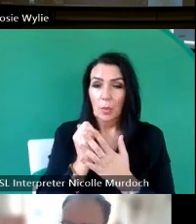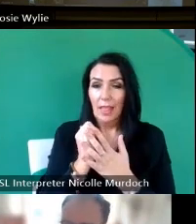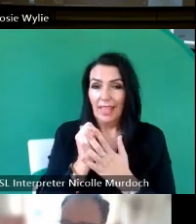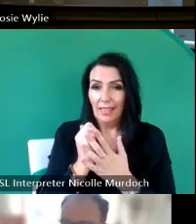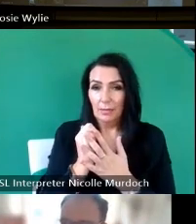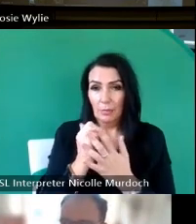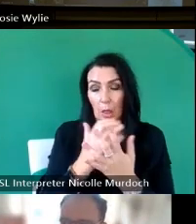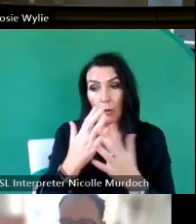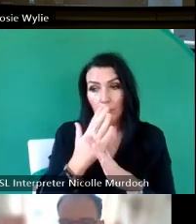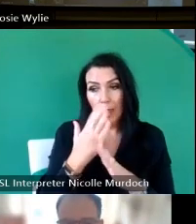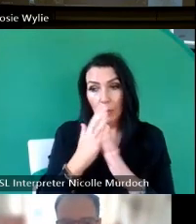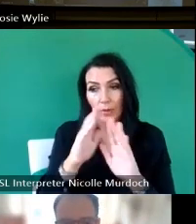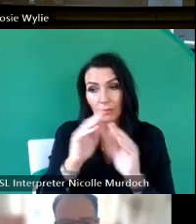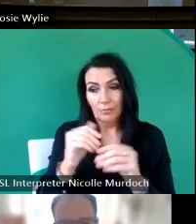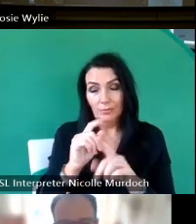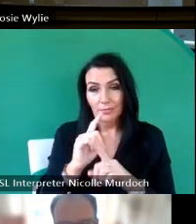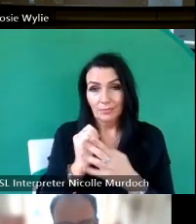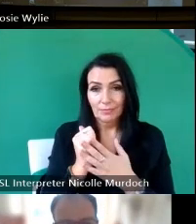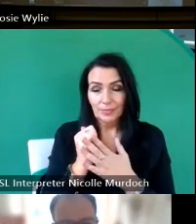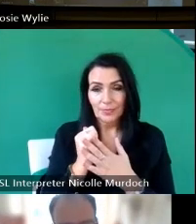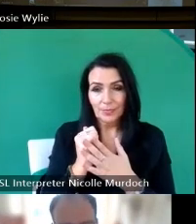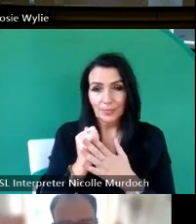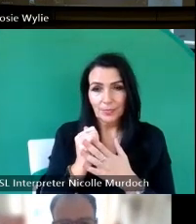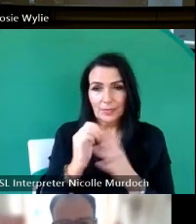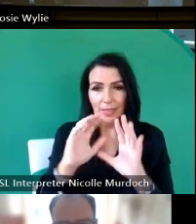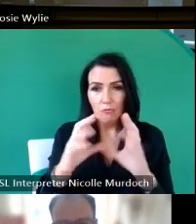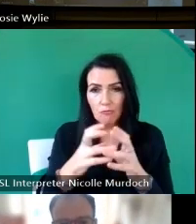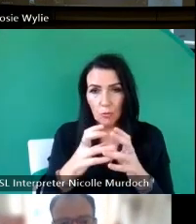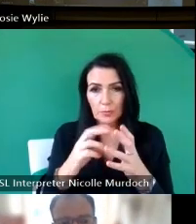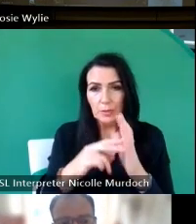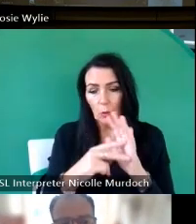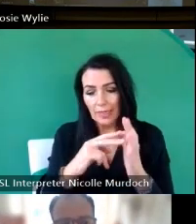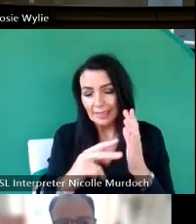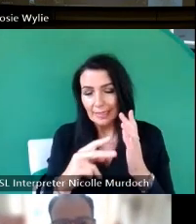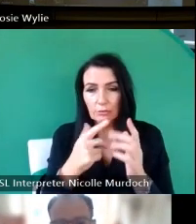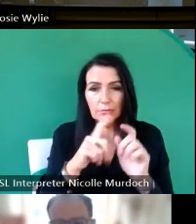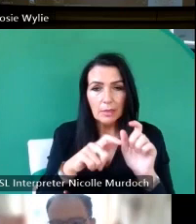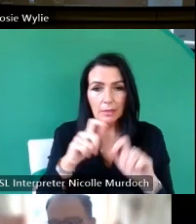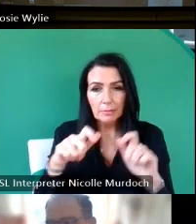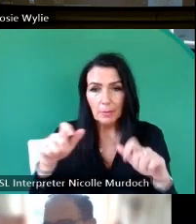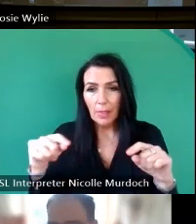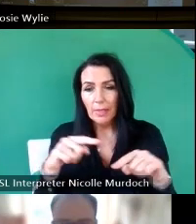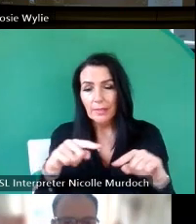work is uh largely about helping groups and organizations and individuals uh bring their